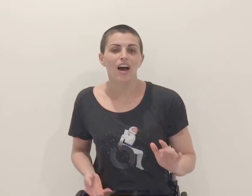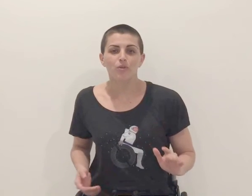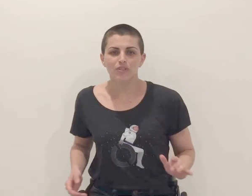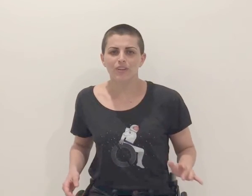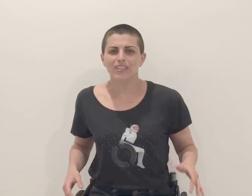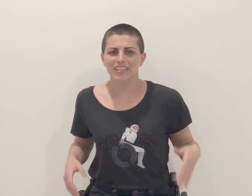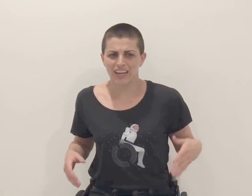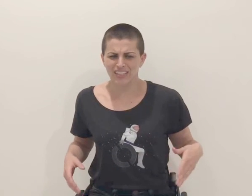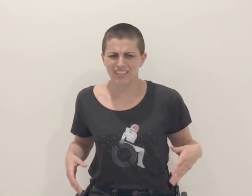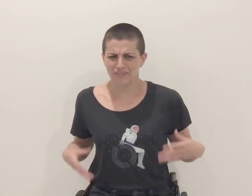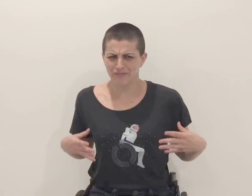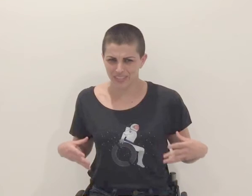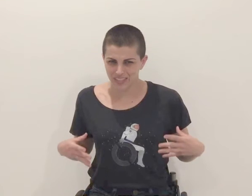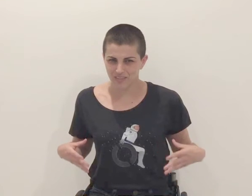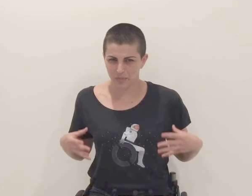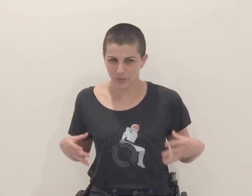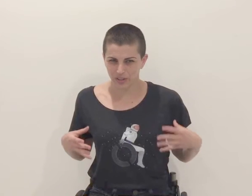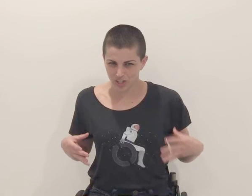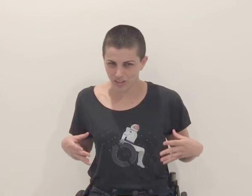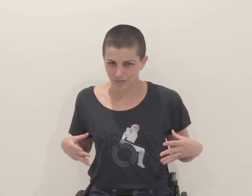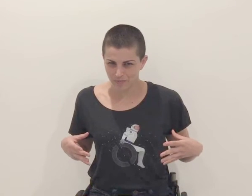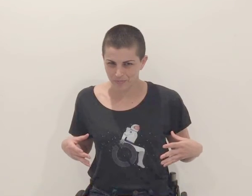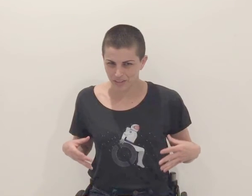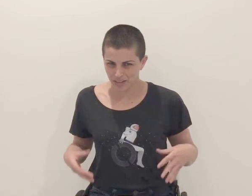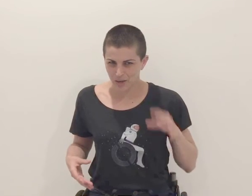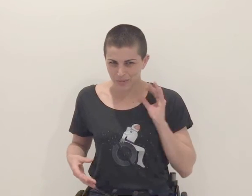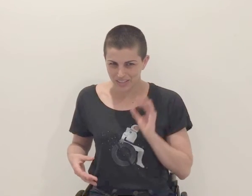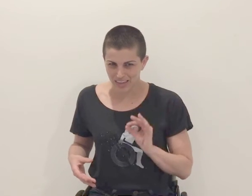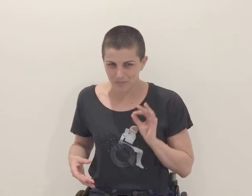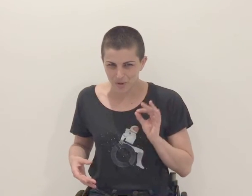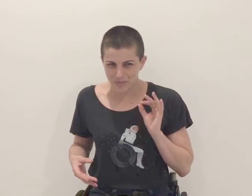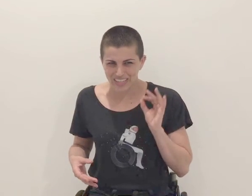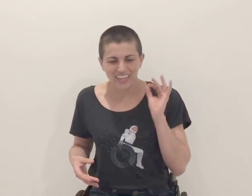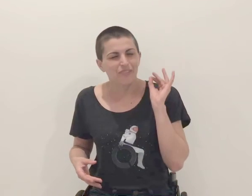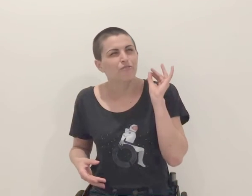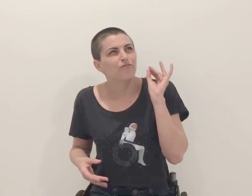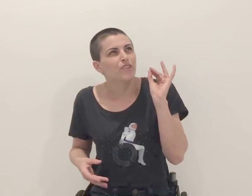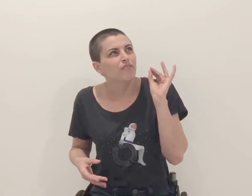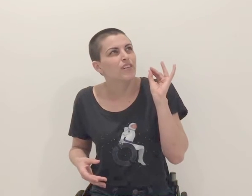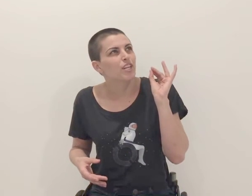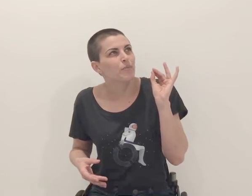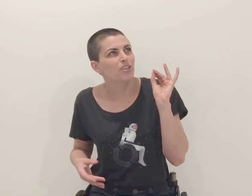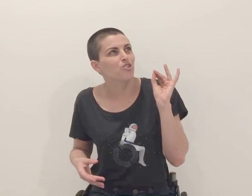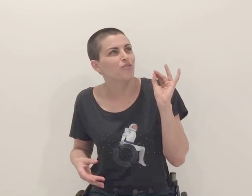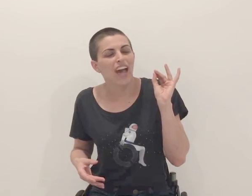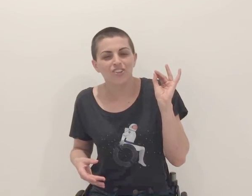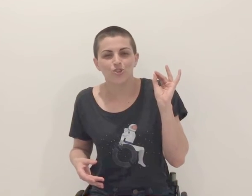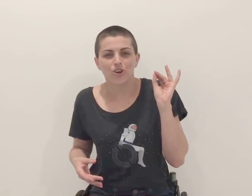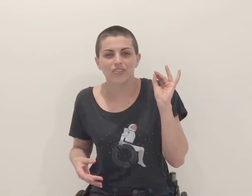I have always felt connected to the physics of my wheelchair, but in that moment, I had a vivid image of astronauts